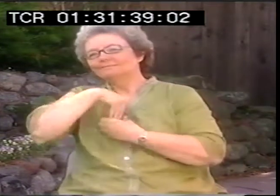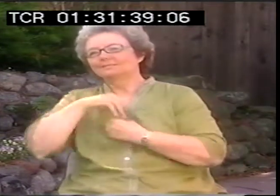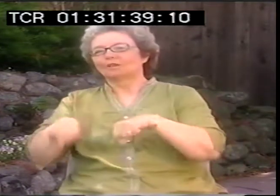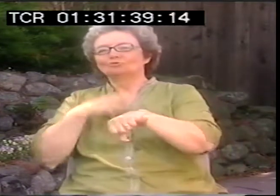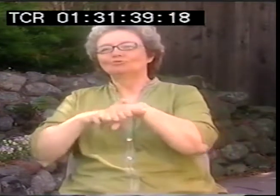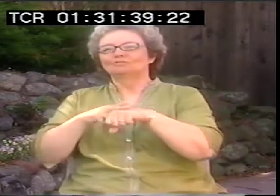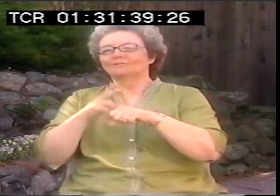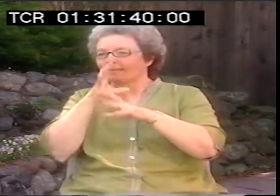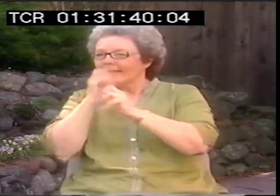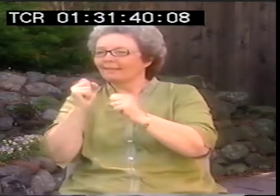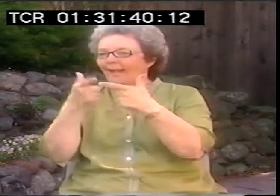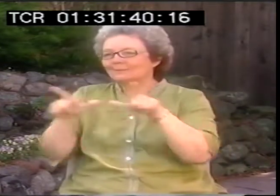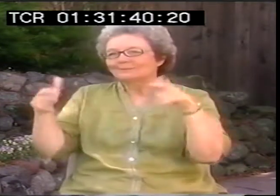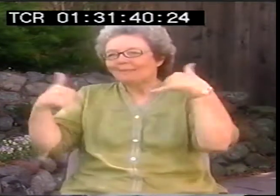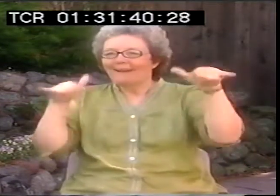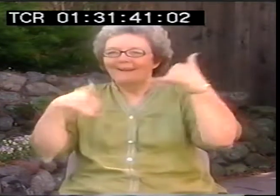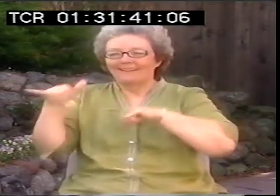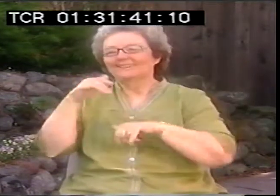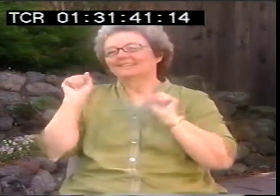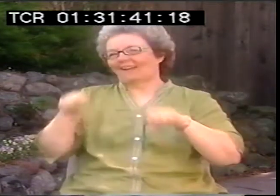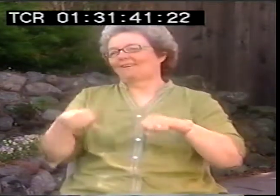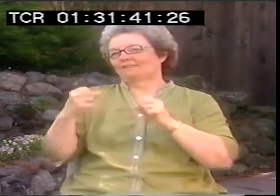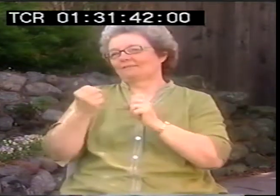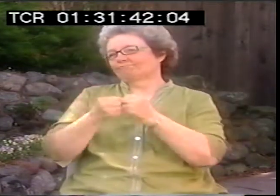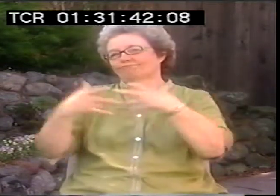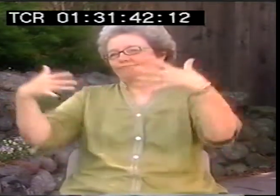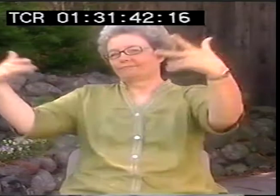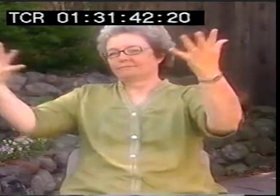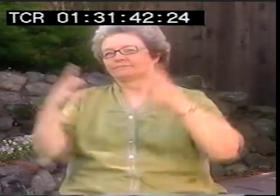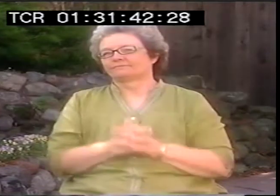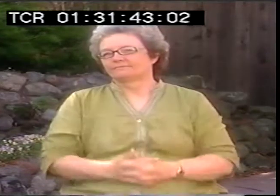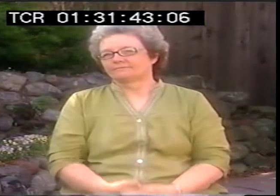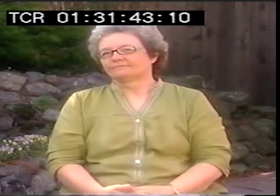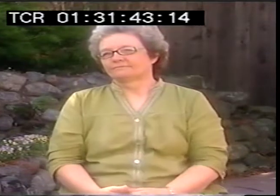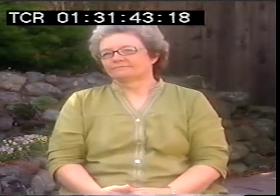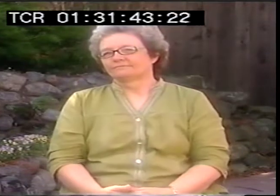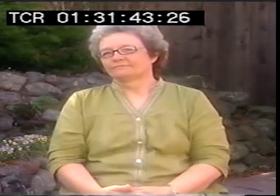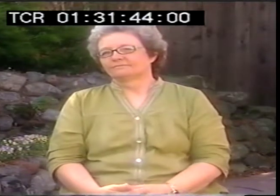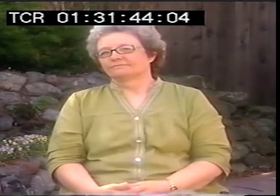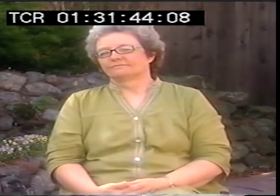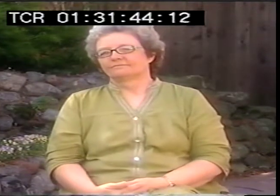and understand it, own it, and then be able to play with it more. And then the sky's the limit.